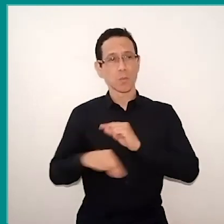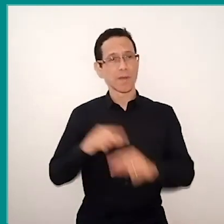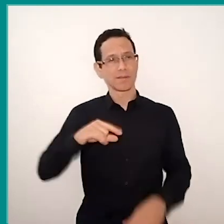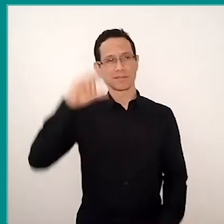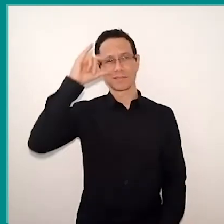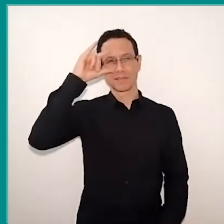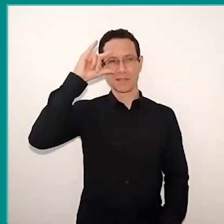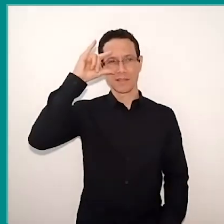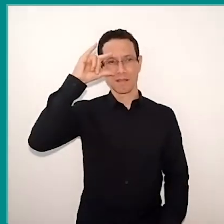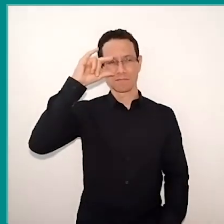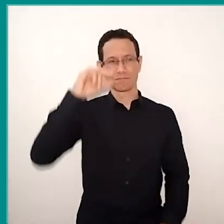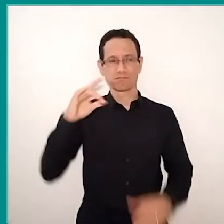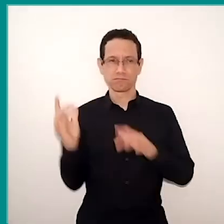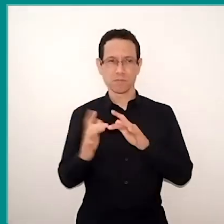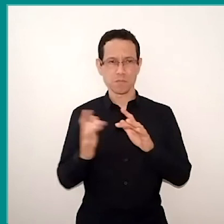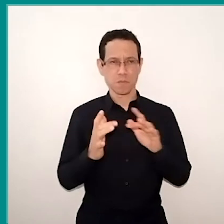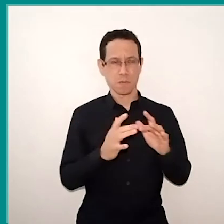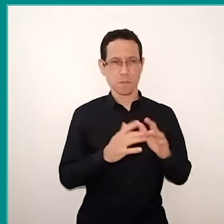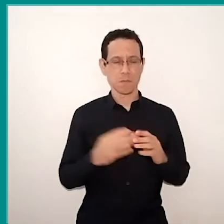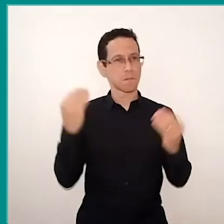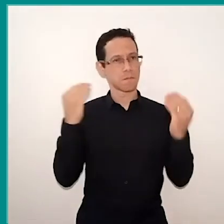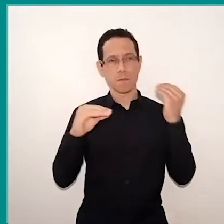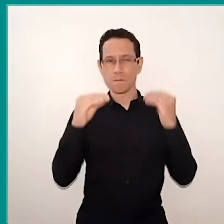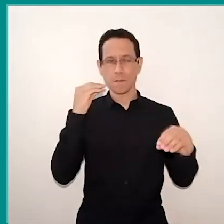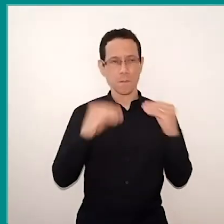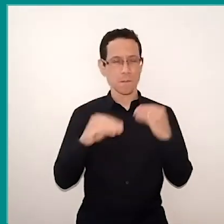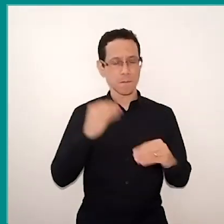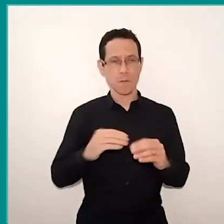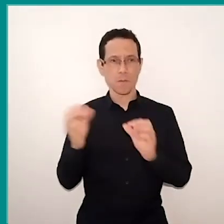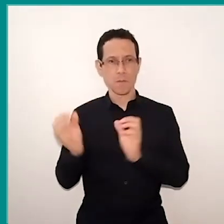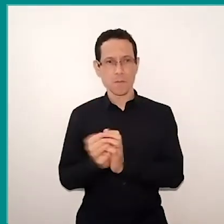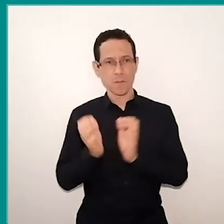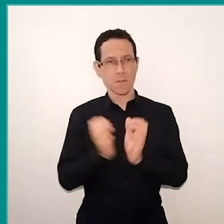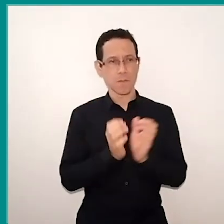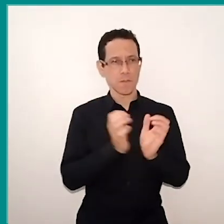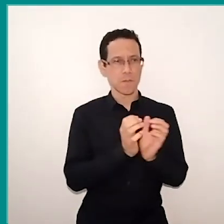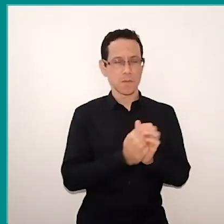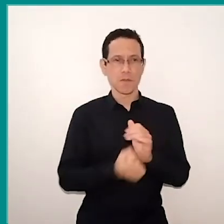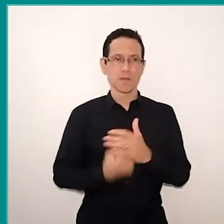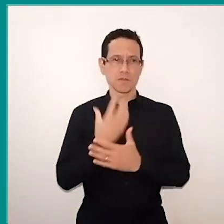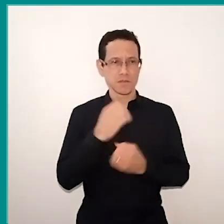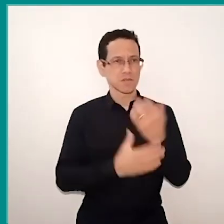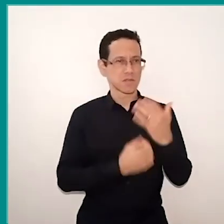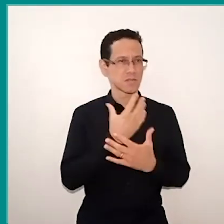And then we were creating several posts and separating groups. Each group had to create, do a post within that theme.